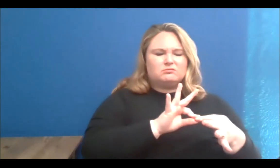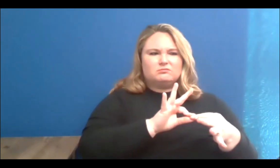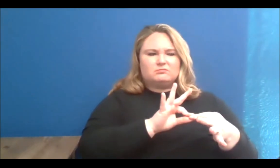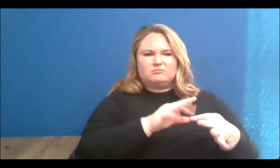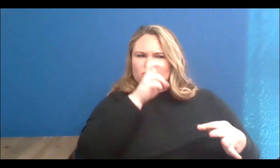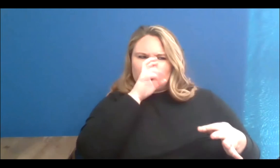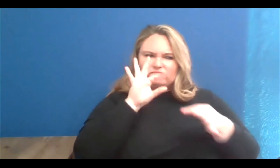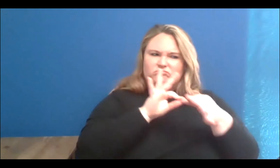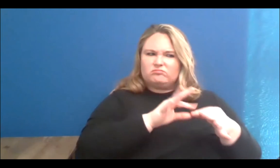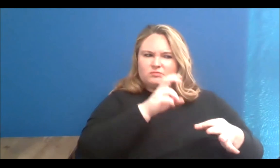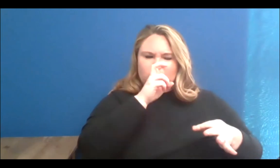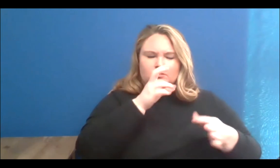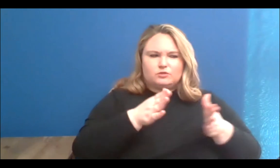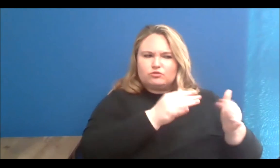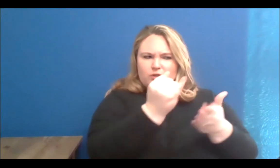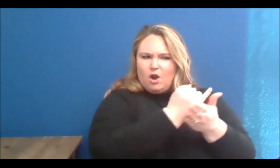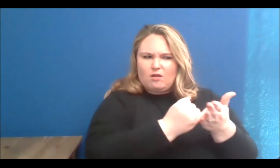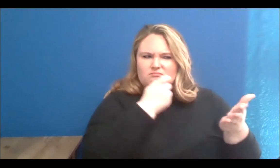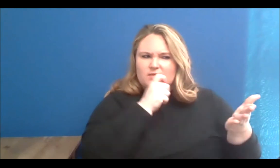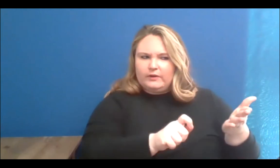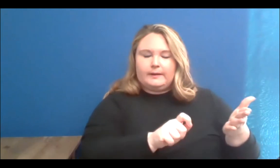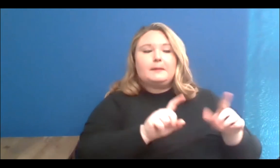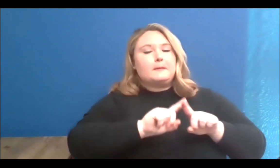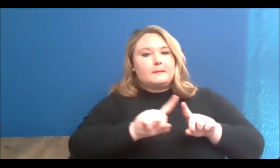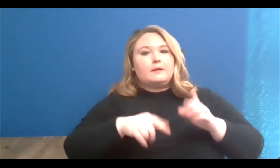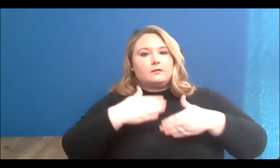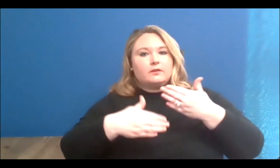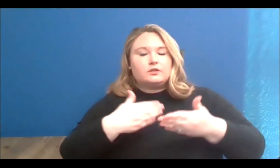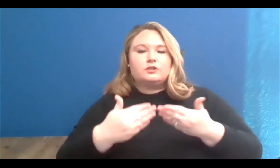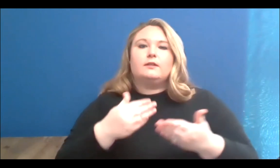art career development program that takes place at Mural Routes in Scarborough